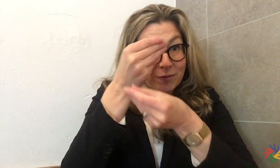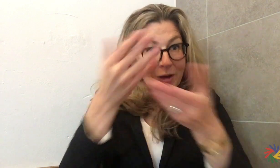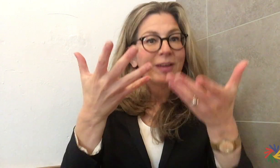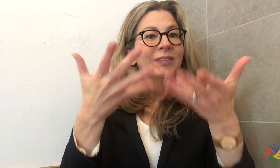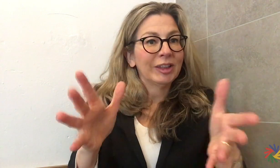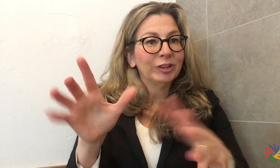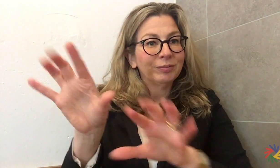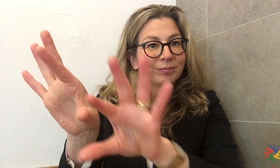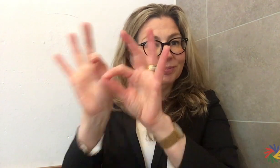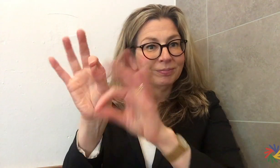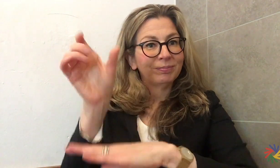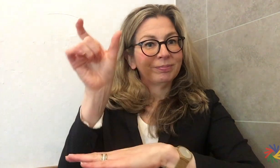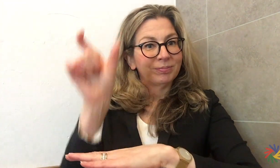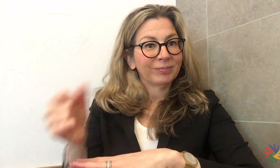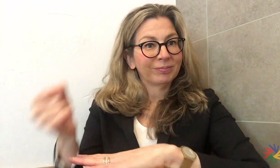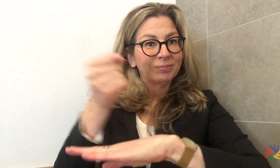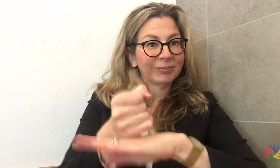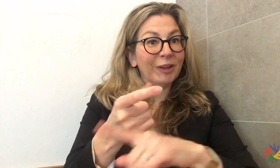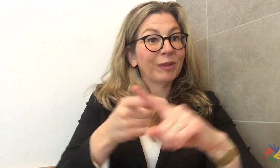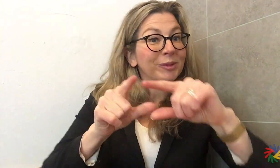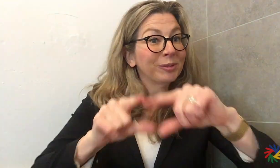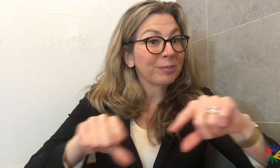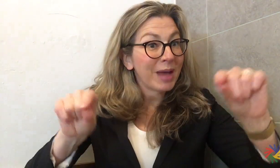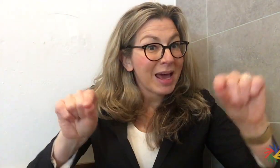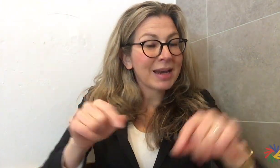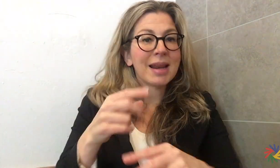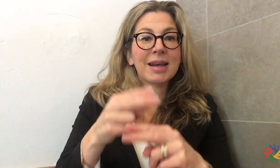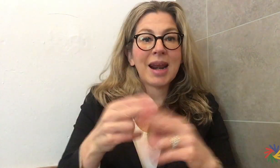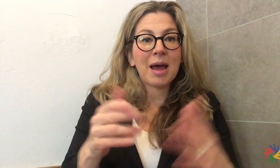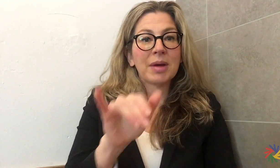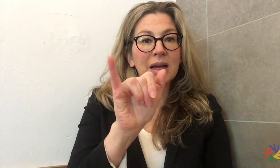I am pleased and delighted that we have a new person from that region to fill the vacancy on the commission.